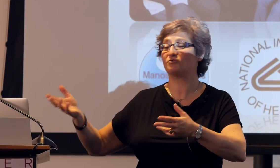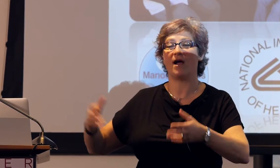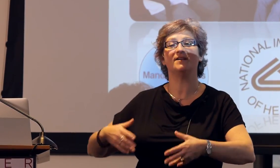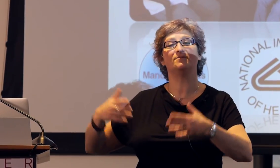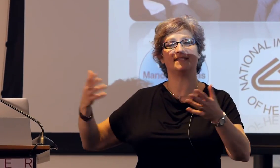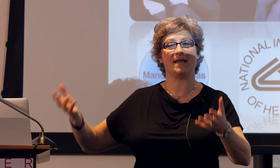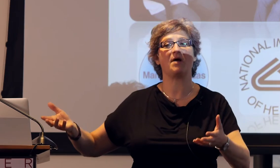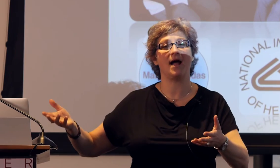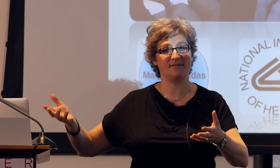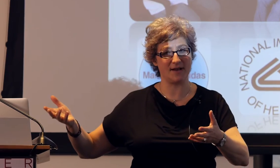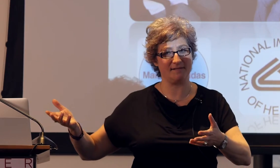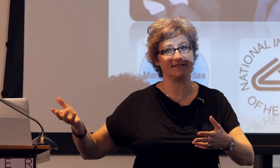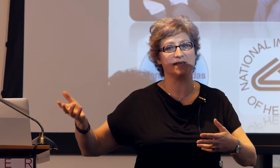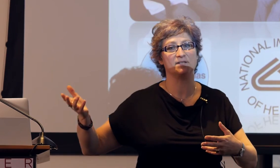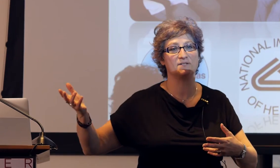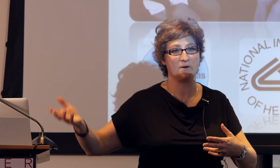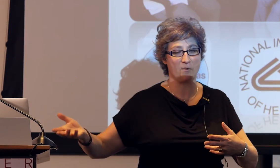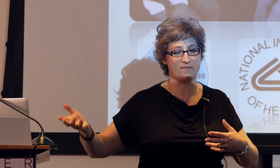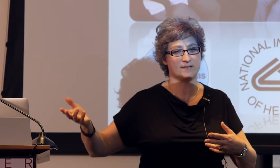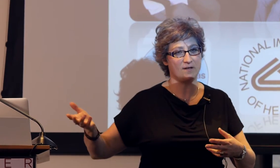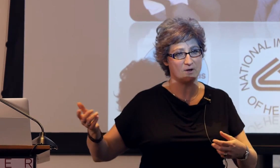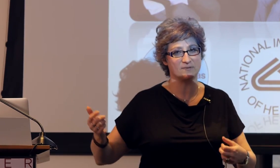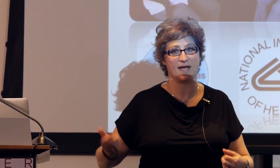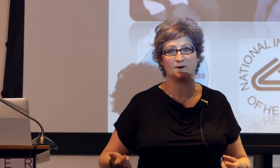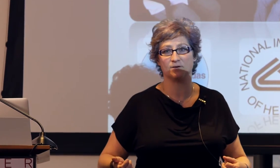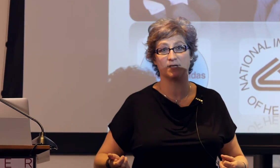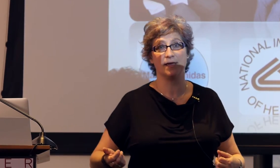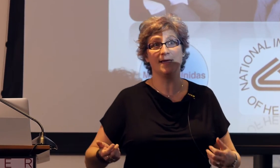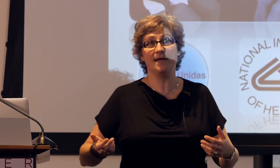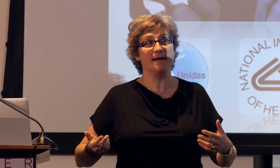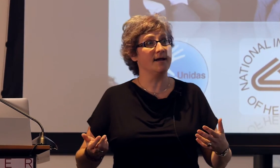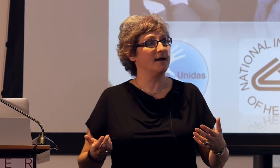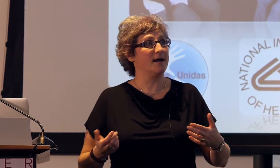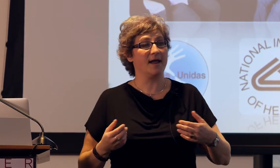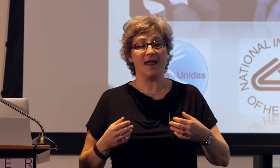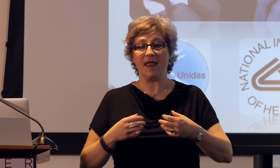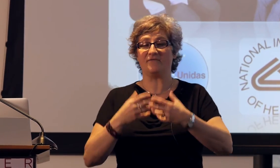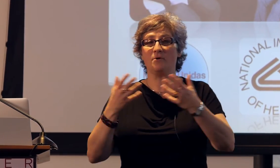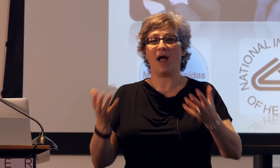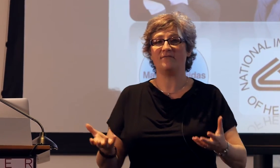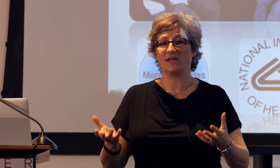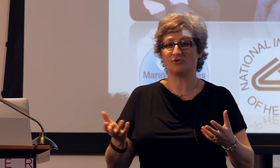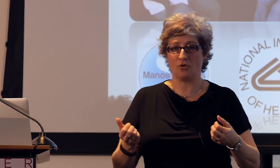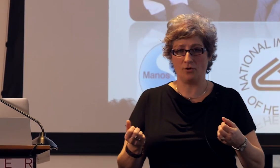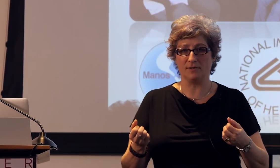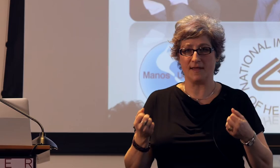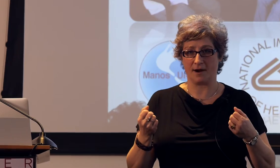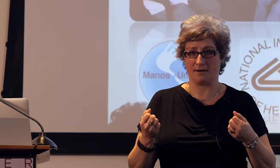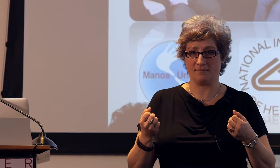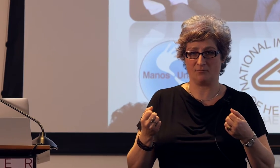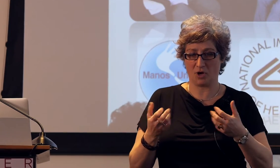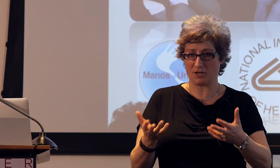So if you try to do the same kind of analysis with adult homesigners, if you haven't controlled their production,